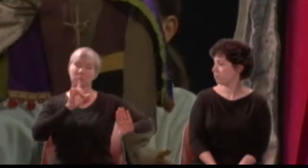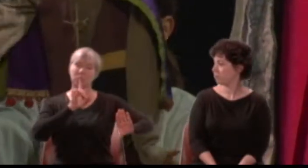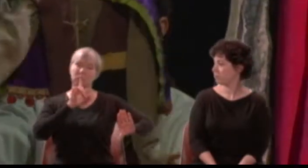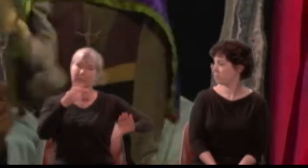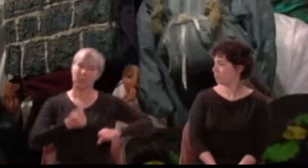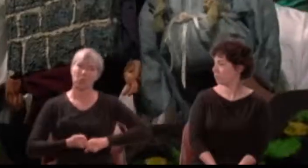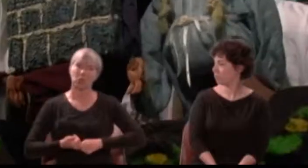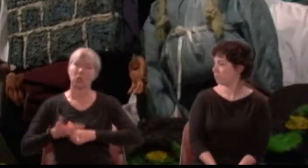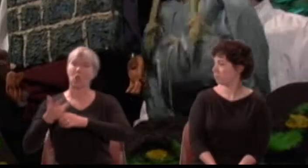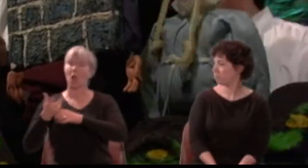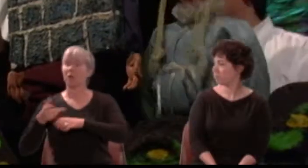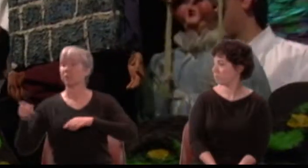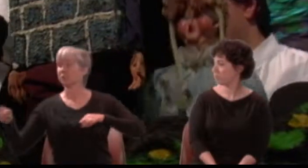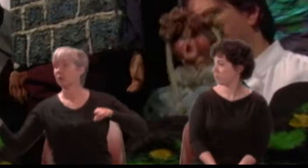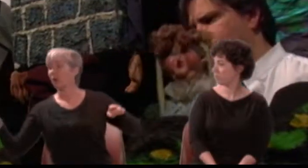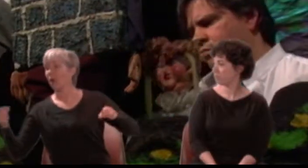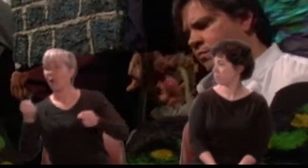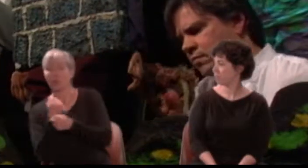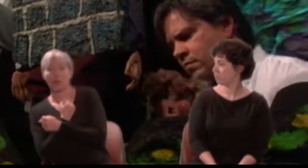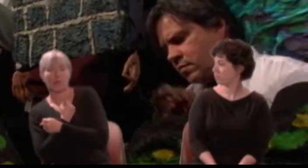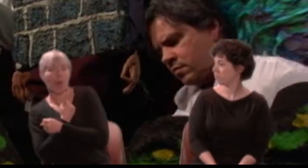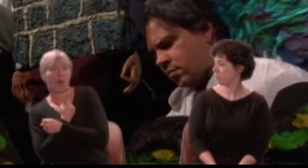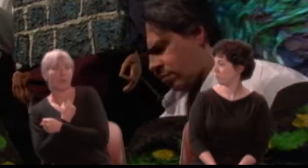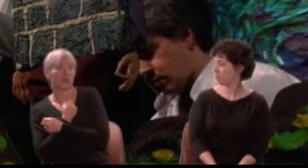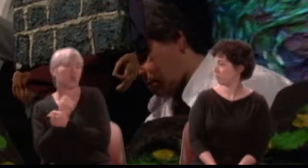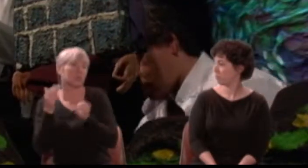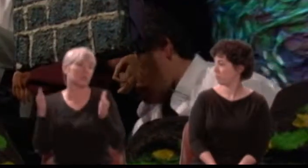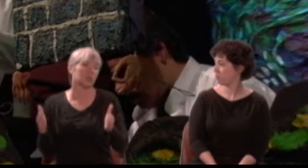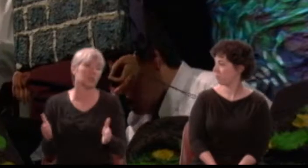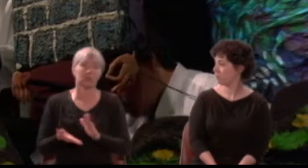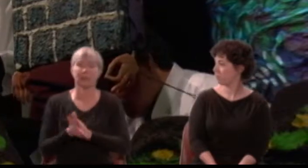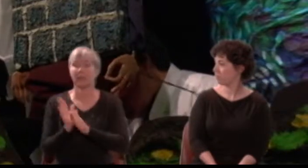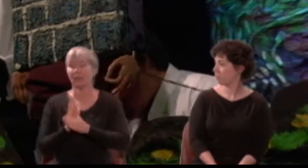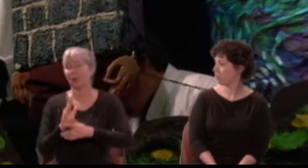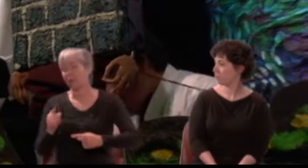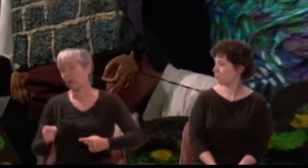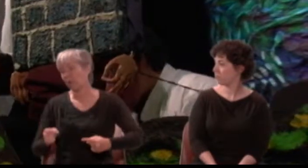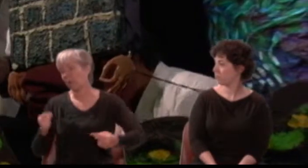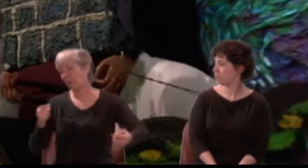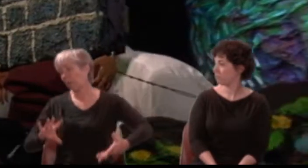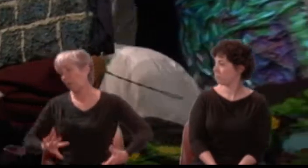and through Wall's chink, poor souls, they are content to whisper.